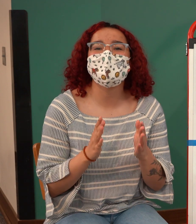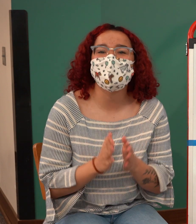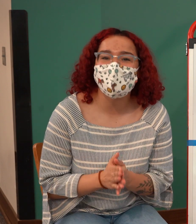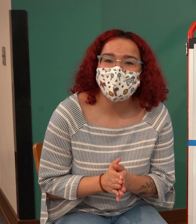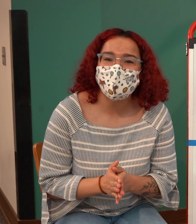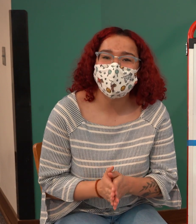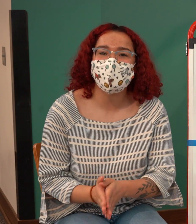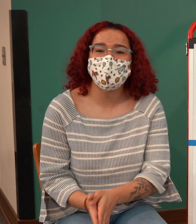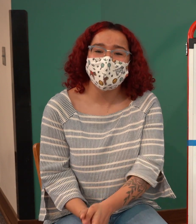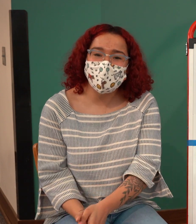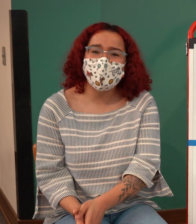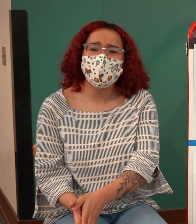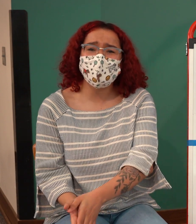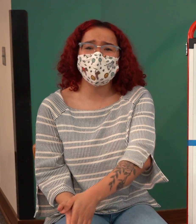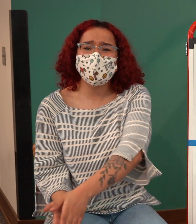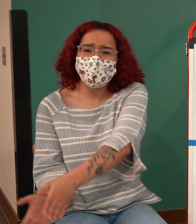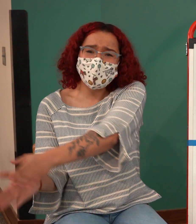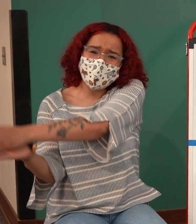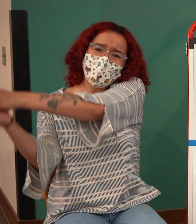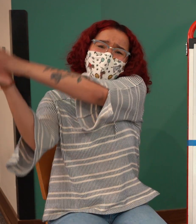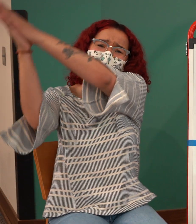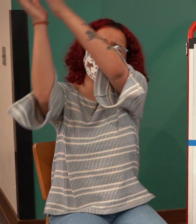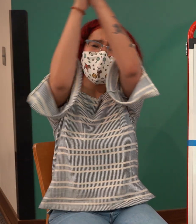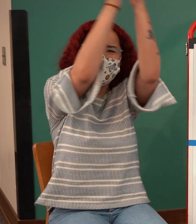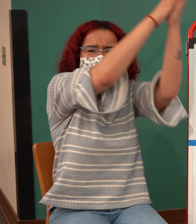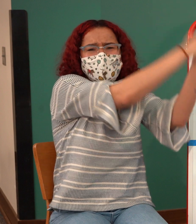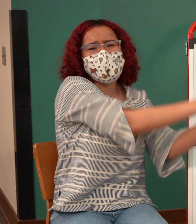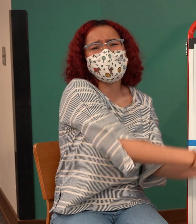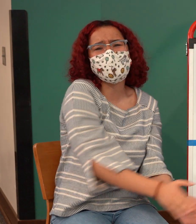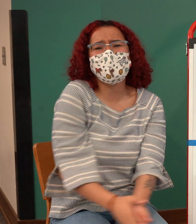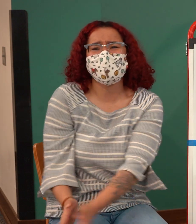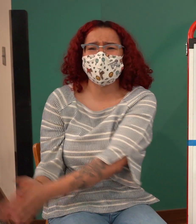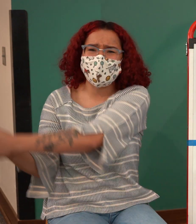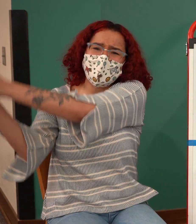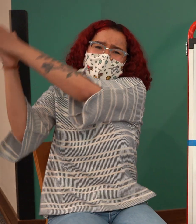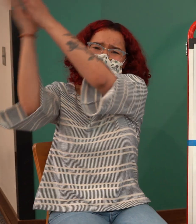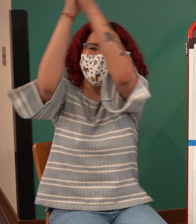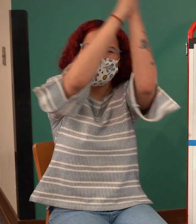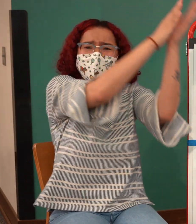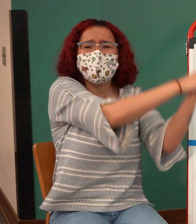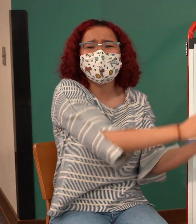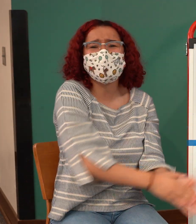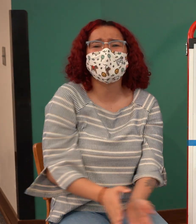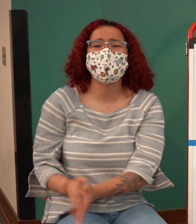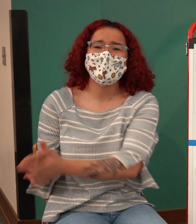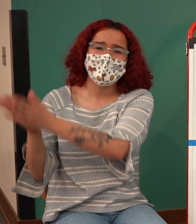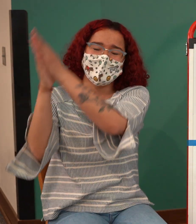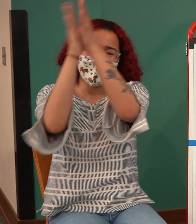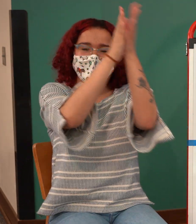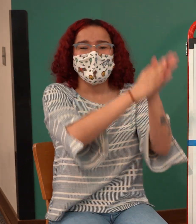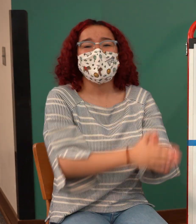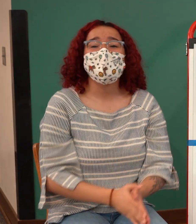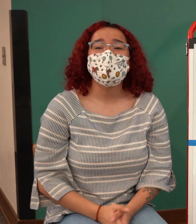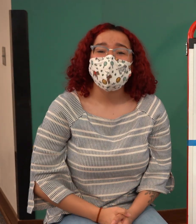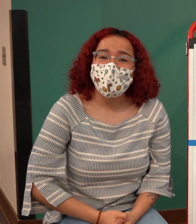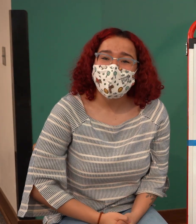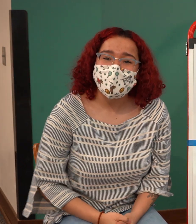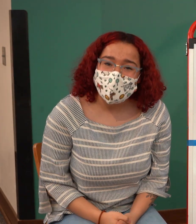Hello Storytime friends! My name is Tiana and I am a Children's Specialist with the Saint Paul Public Library and welcome to another virtual story time! Give yourself a round of applause for being here!